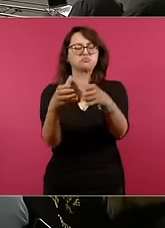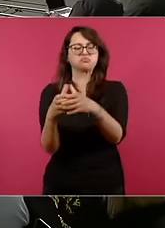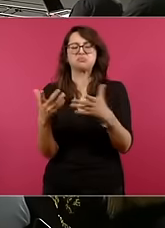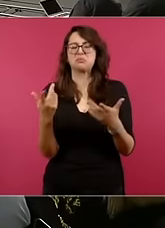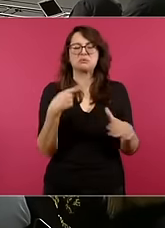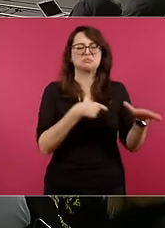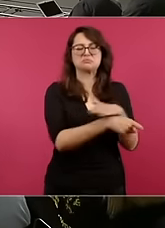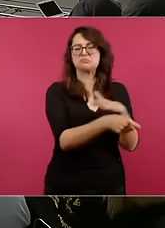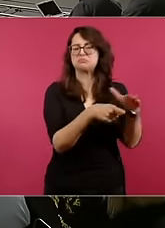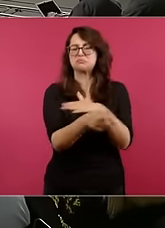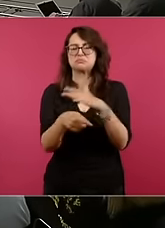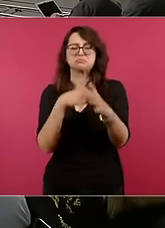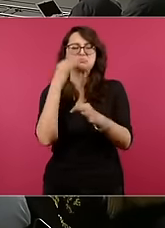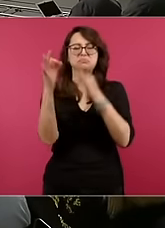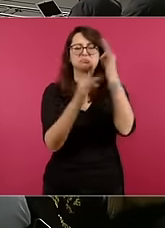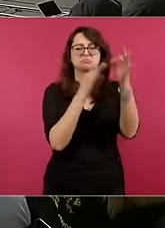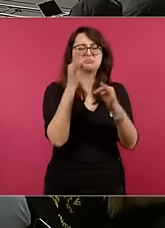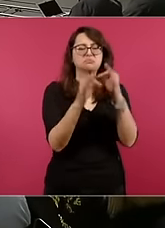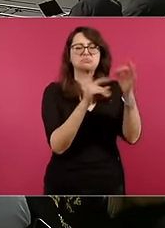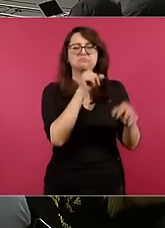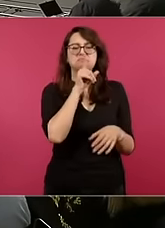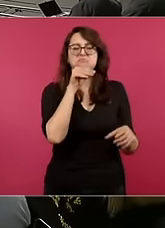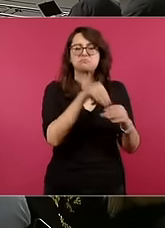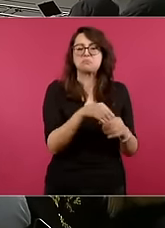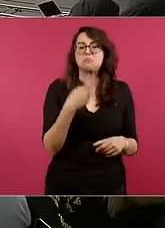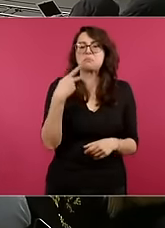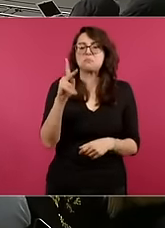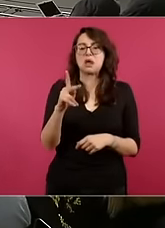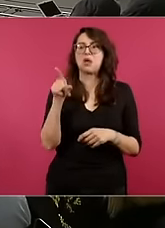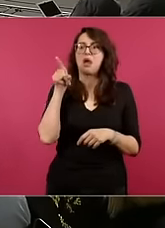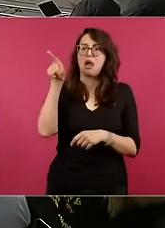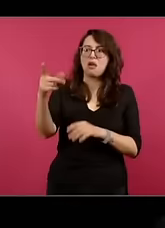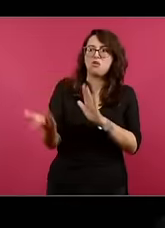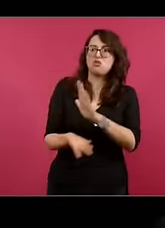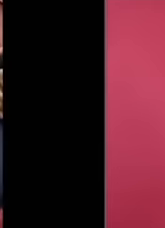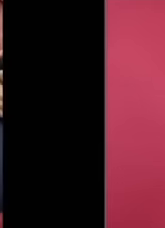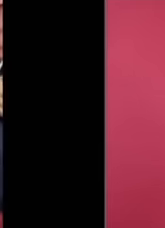silent but line 12 was built by Carlos Slim and it fell and Carlos Slim is a friend of the president